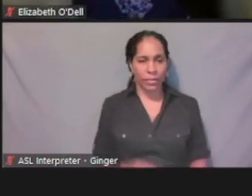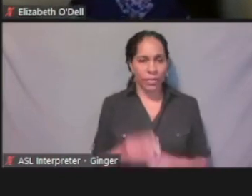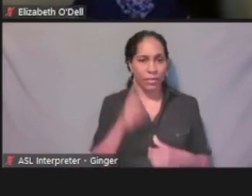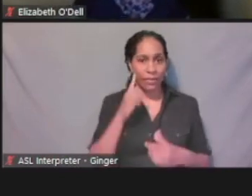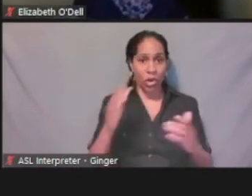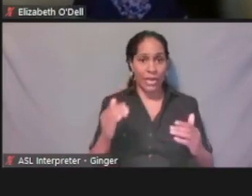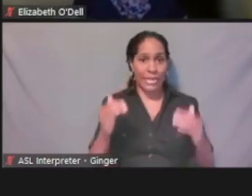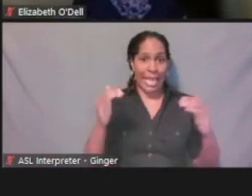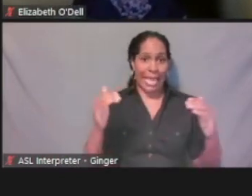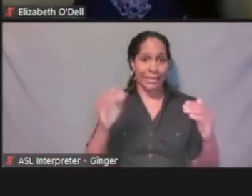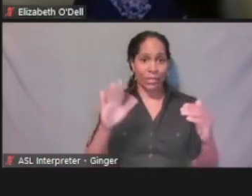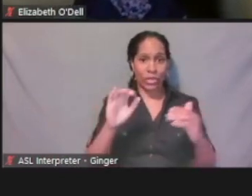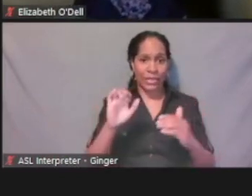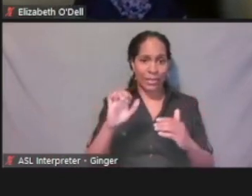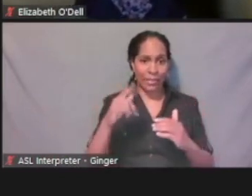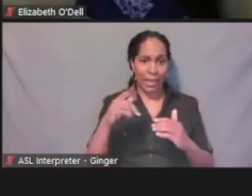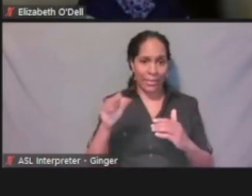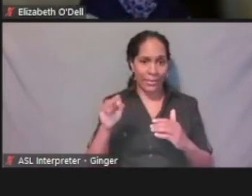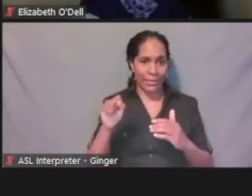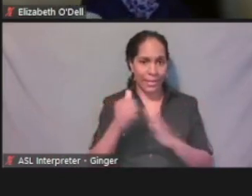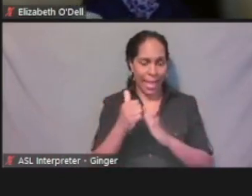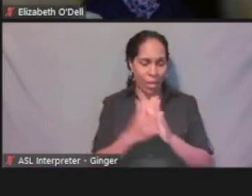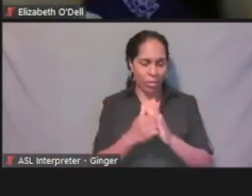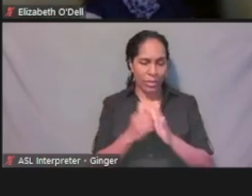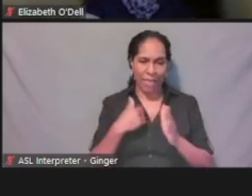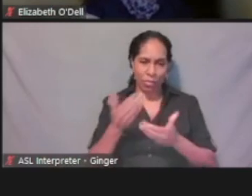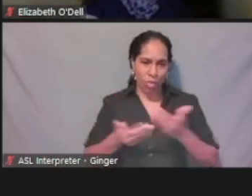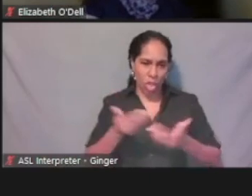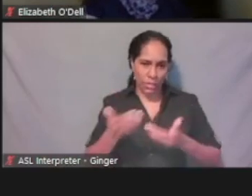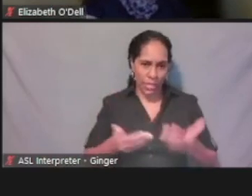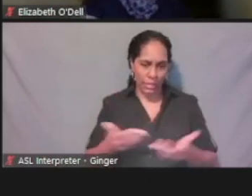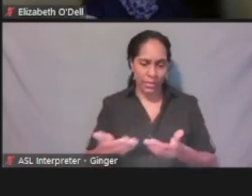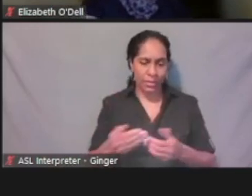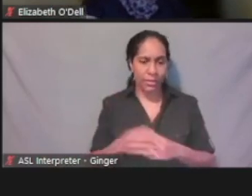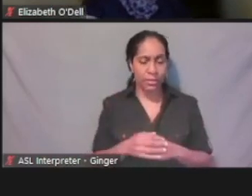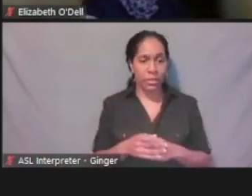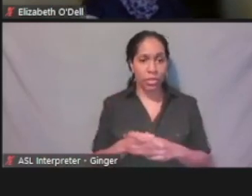We've created an account using an NCID, we logged in,